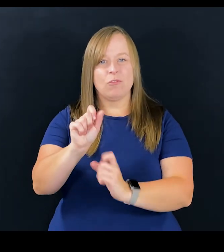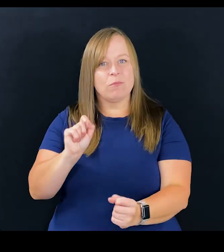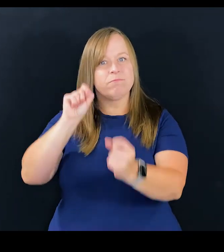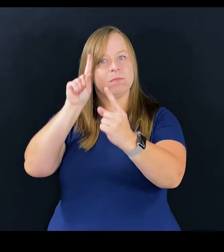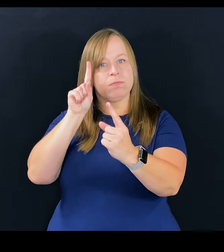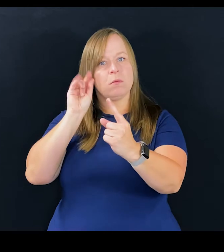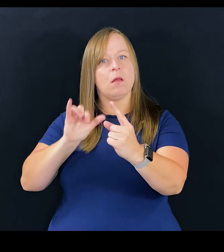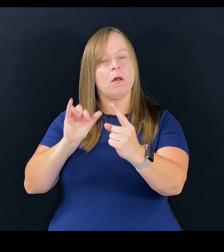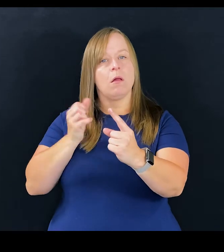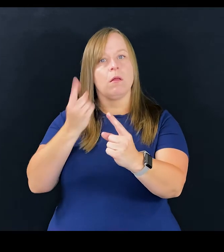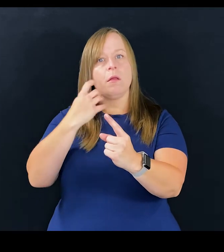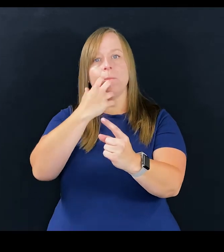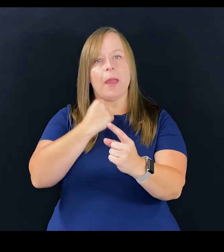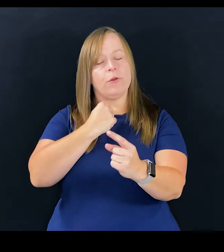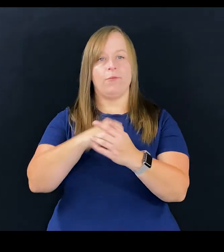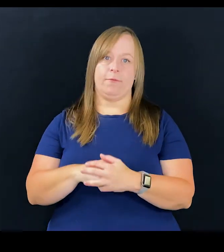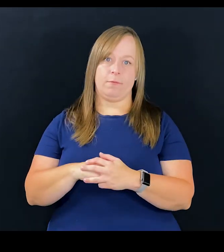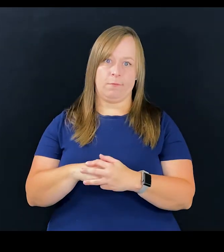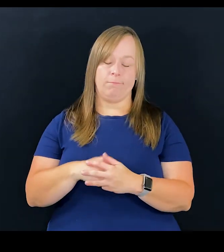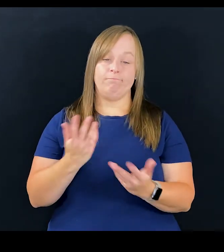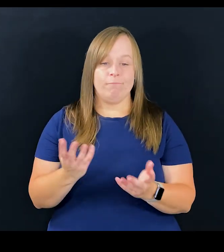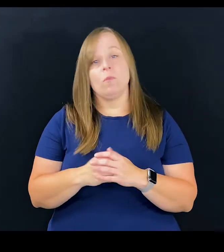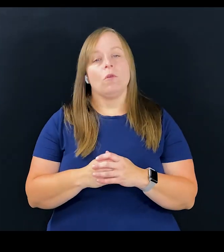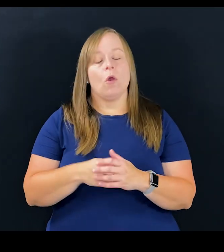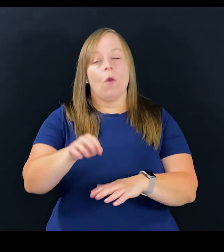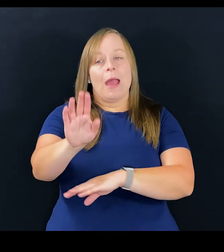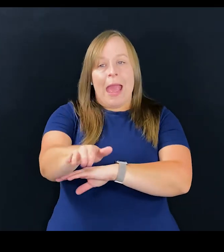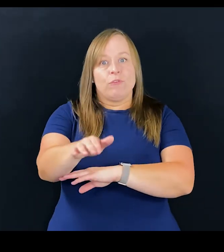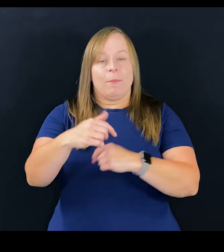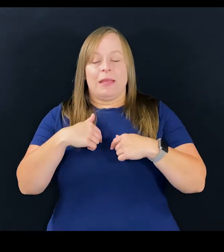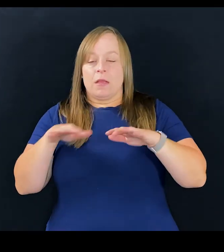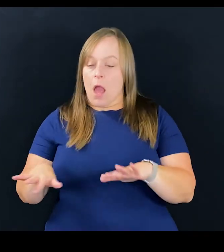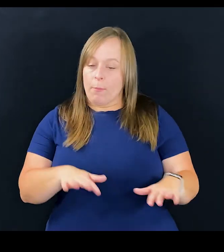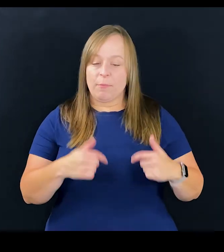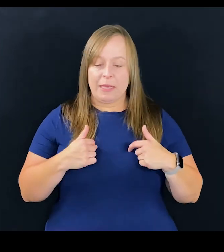to understand why it really matters. And so the afternoon me, the calmer me, it's like,